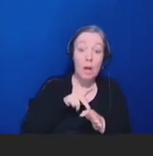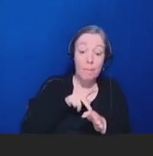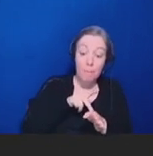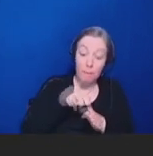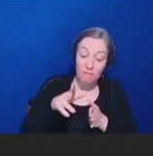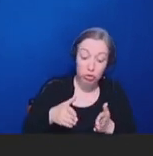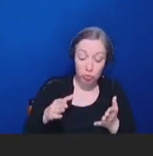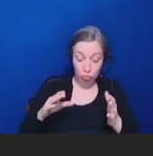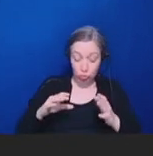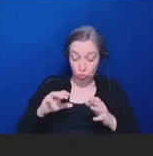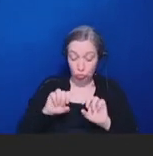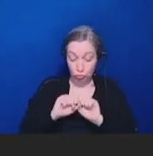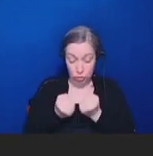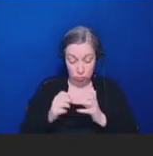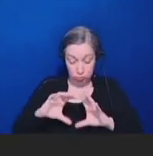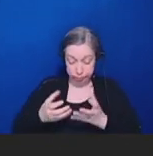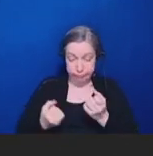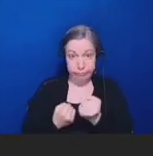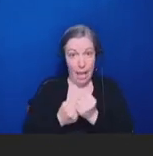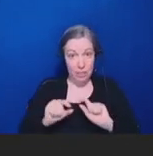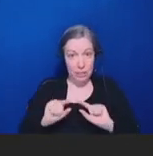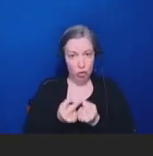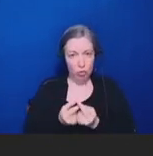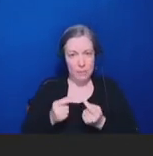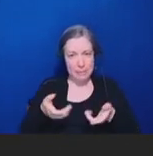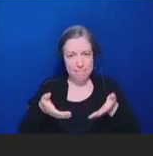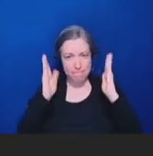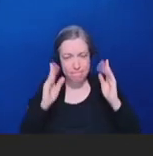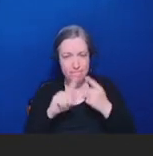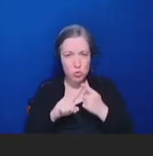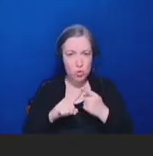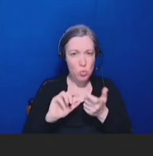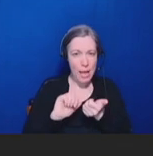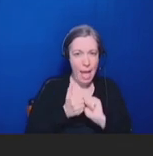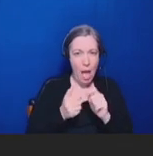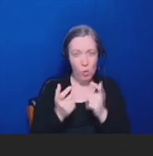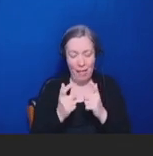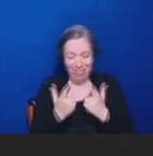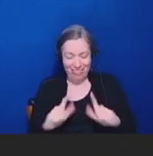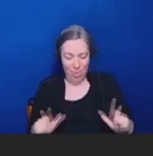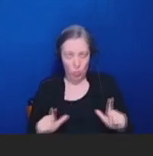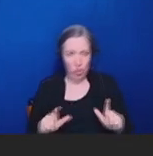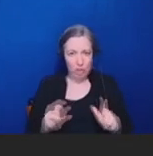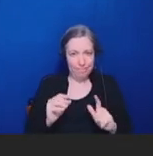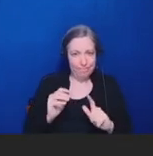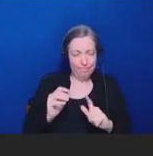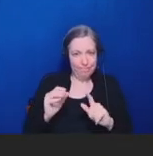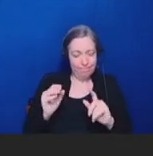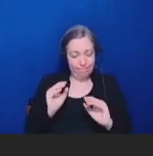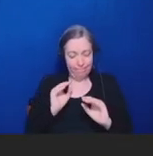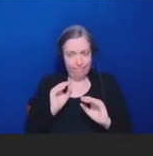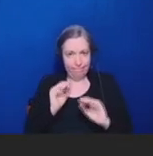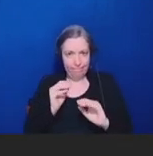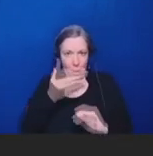advocacy groups, paying a lot of attention to the best language for the particular audience.